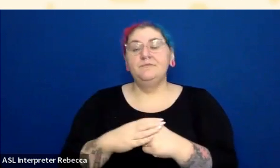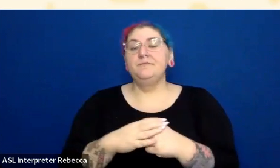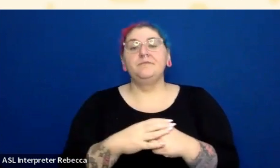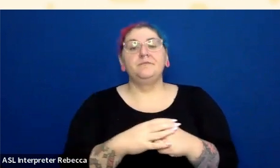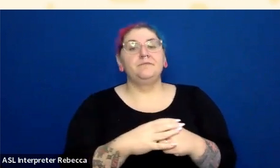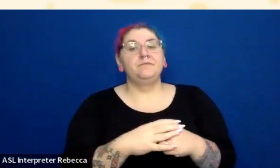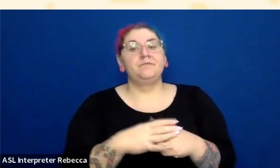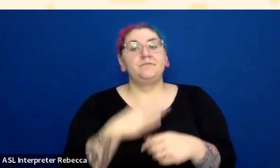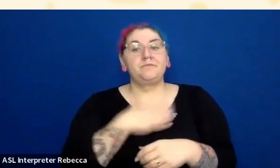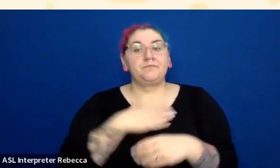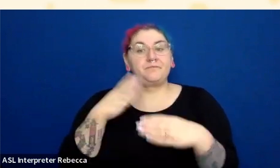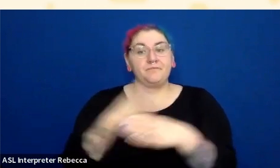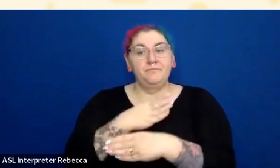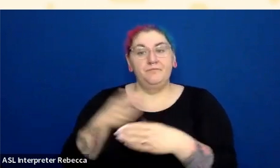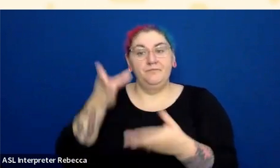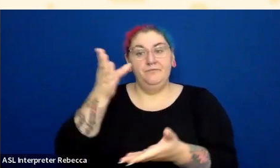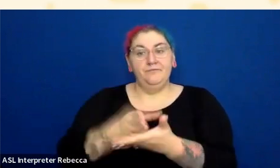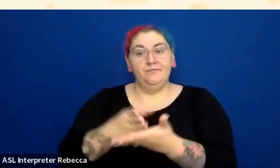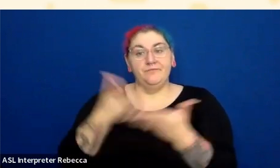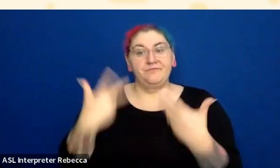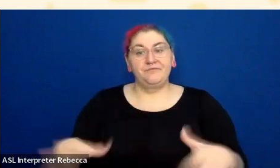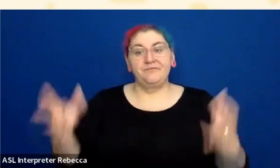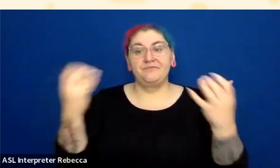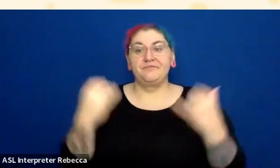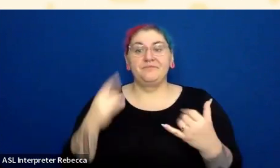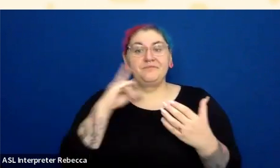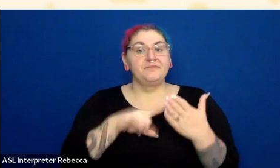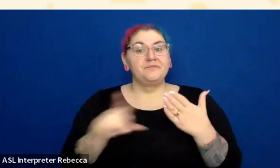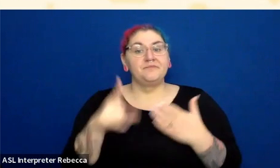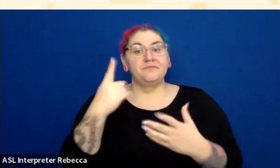and just take a look at these last couple of questions that came in.